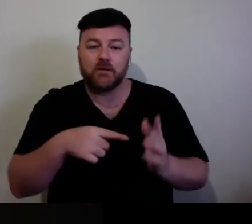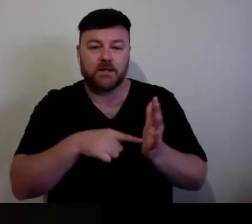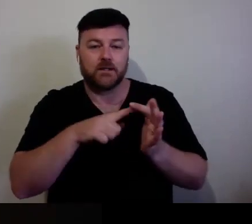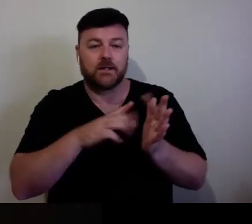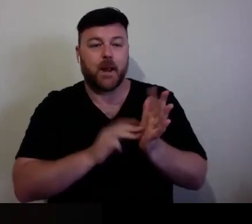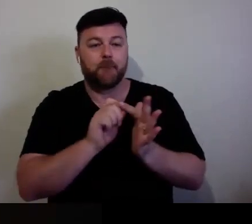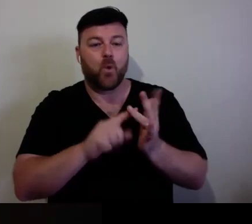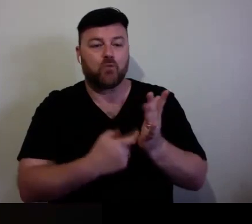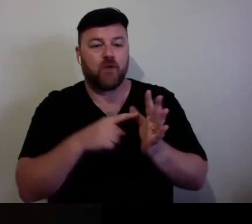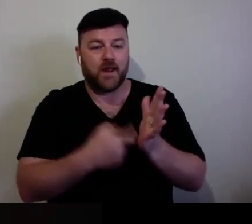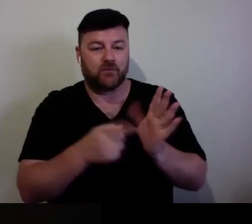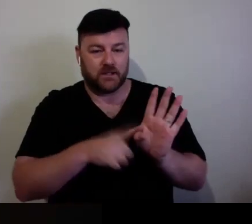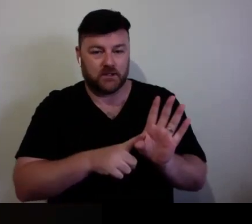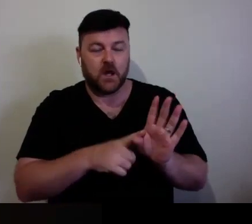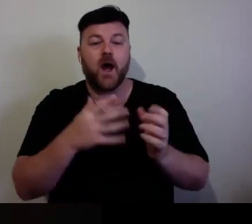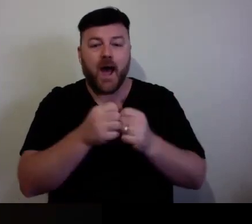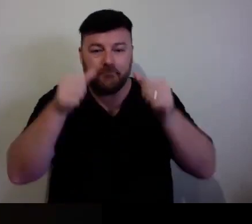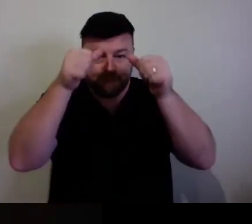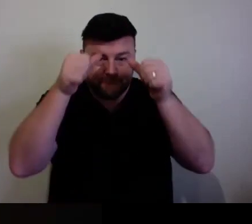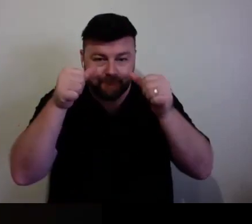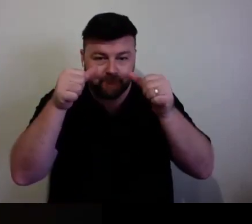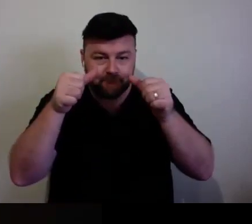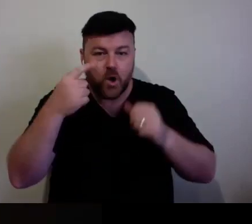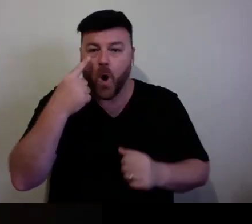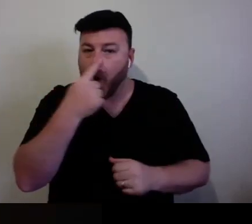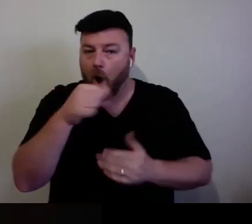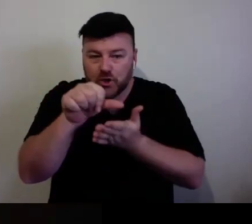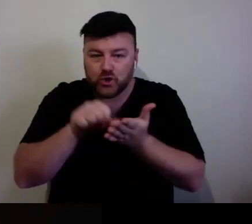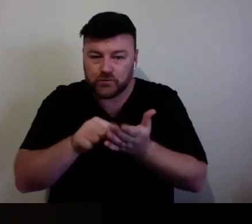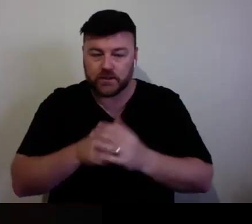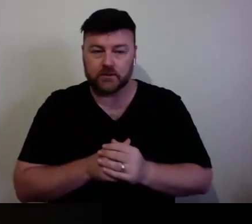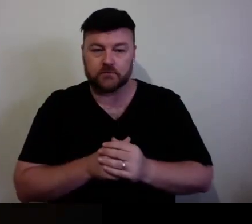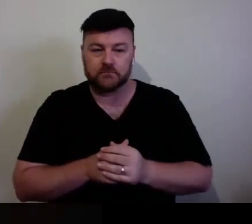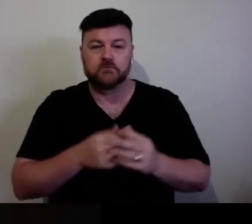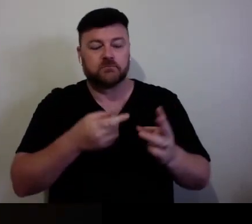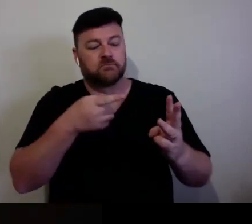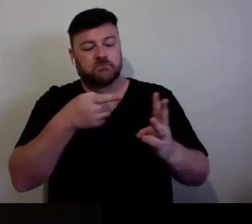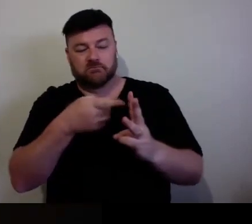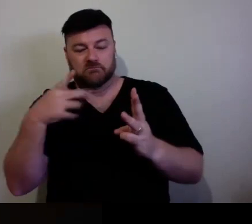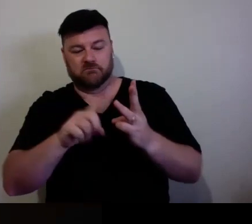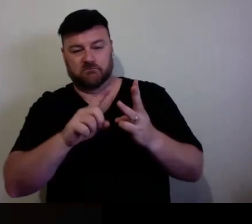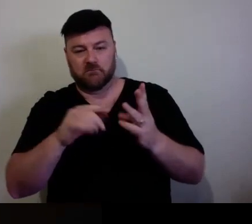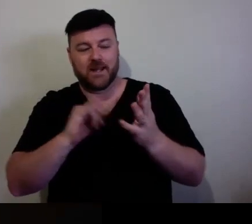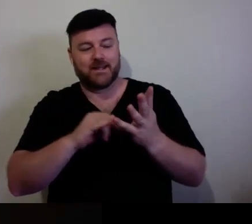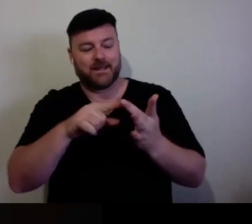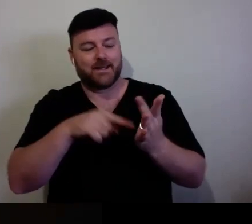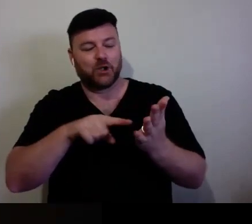had eye surgery. Situational means you can't - the sun is in your eyes.